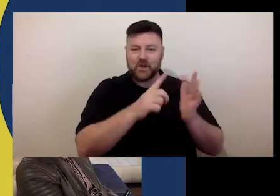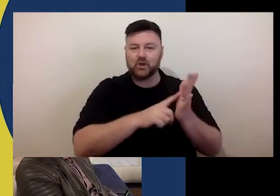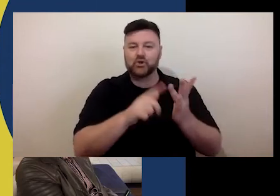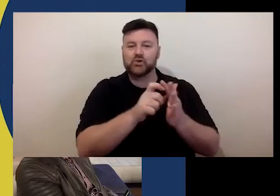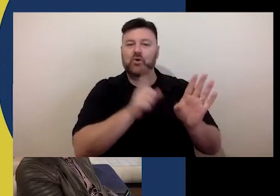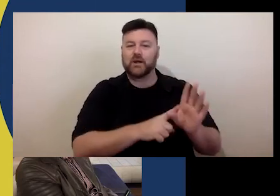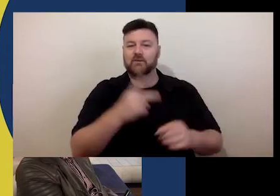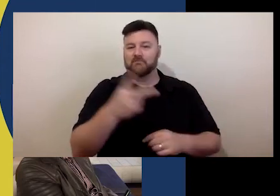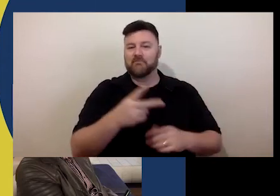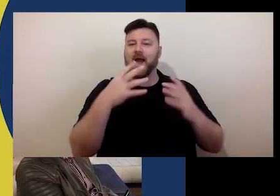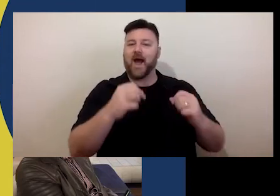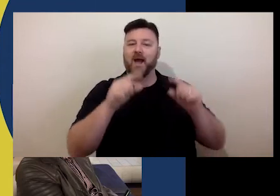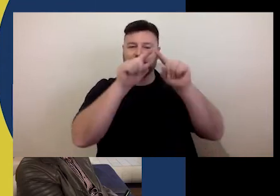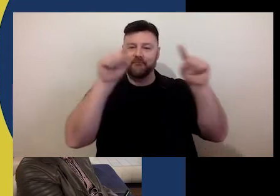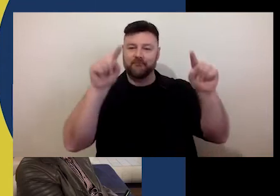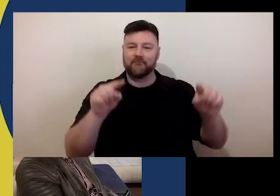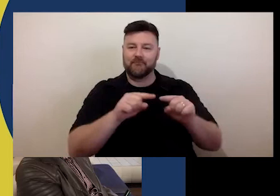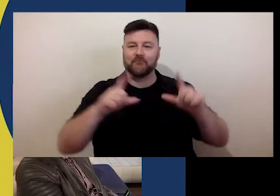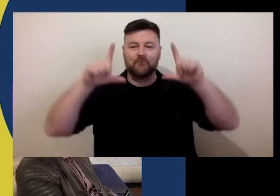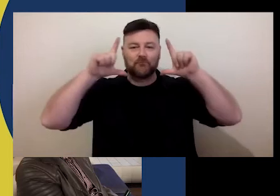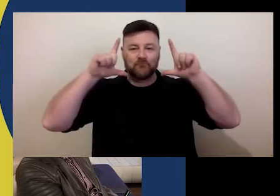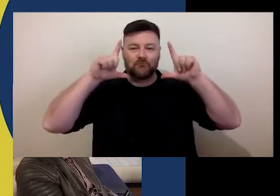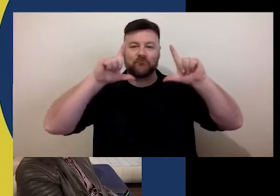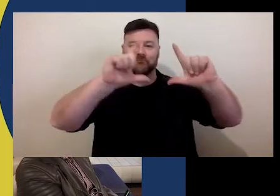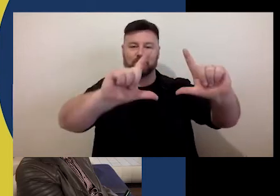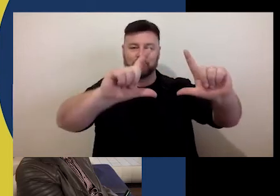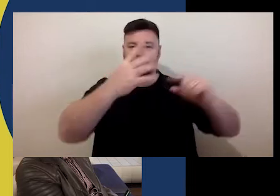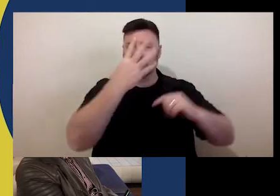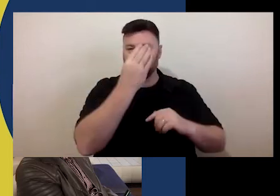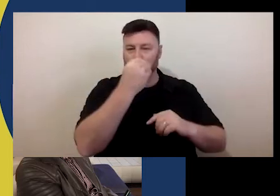cropped images. On the top right is an image of a man with fair skin